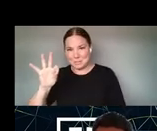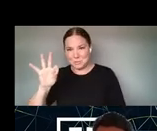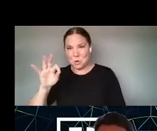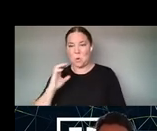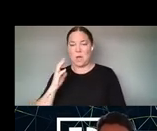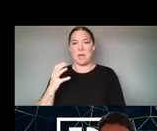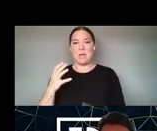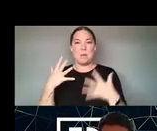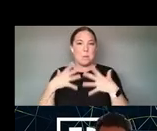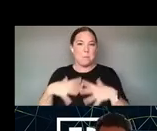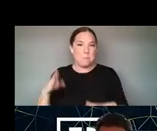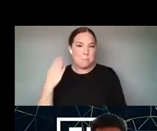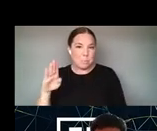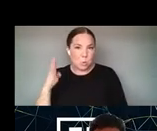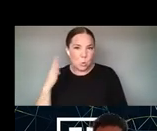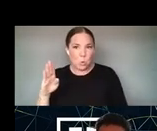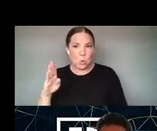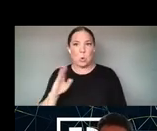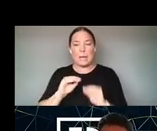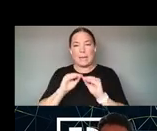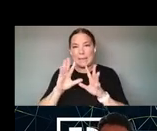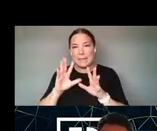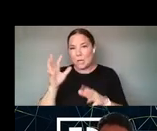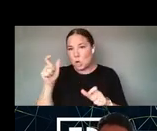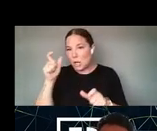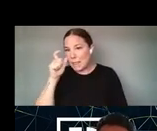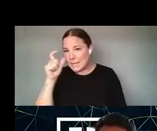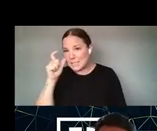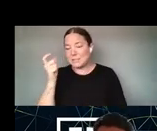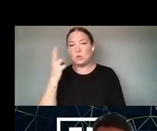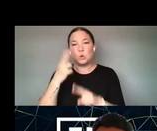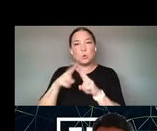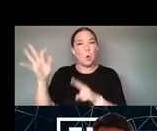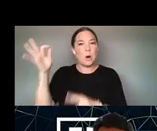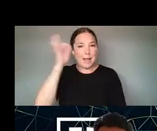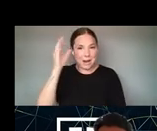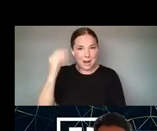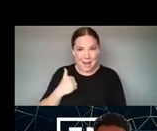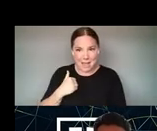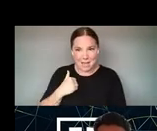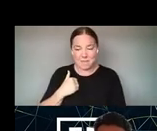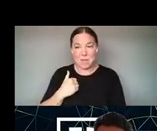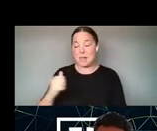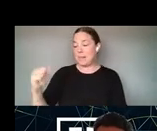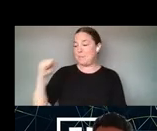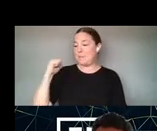I'M WEARING CLEAR GLASSES, I HAVE SHORT HAIR, AND ALSO BEHIND ME IS THE FOG WHICH IS A,